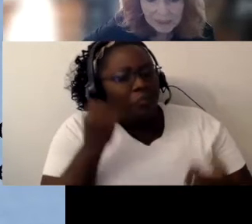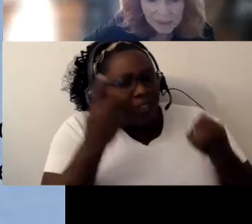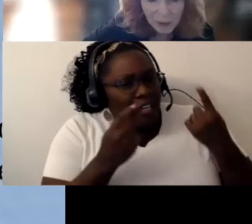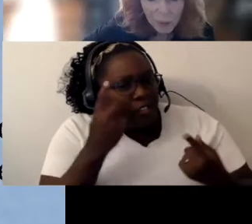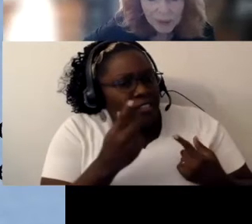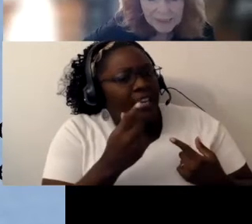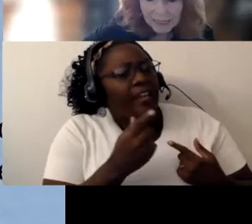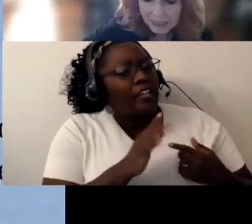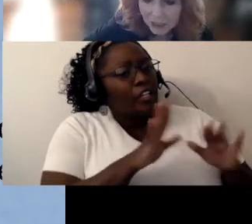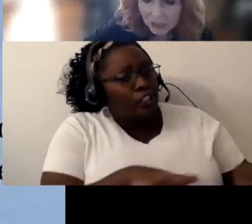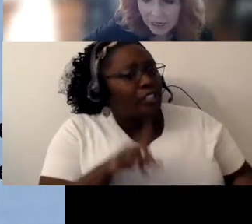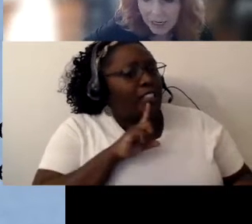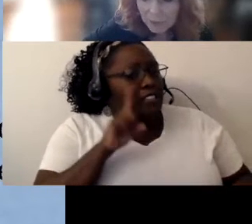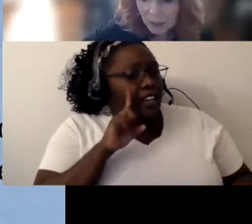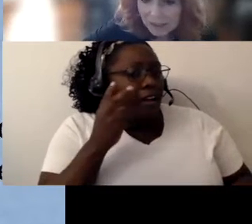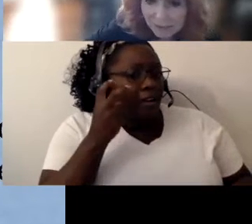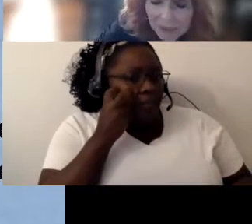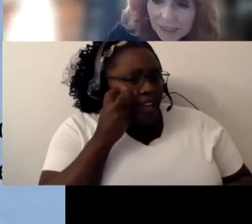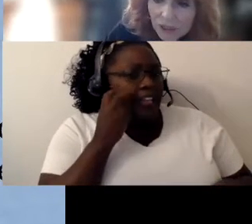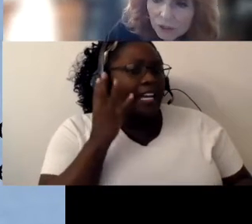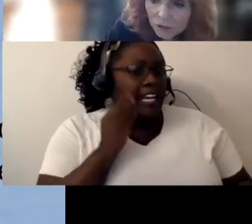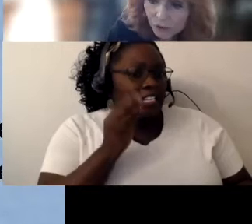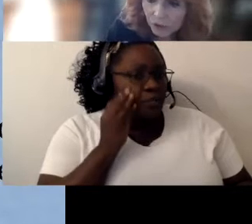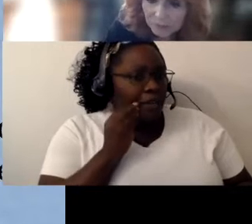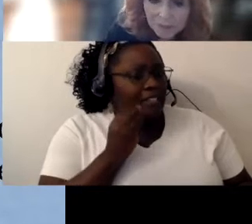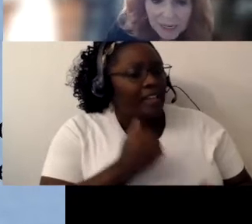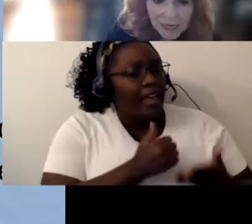for touch and proximity are crucial